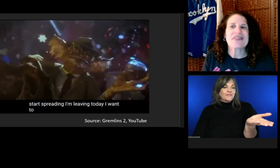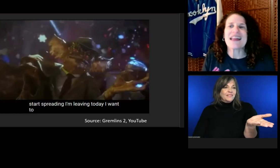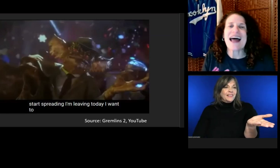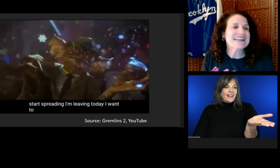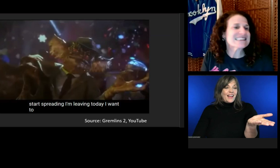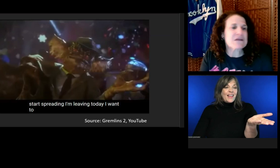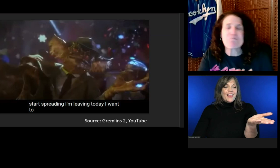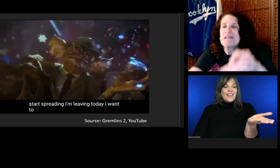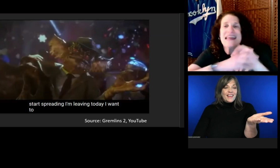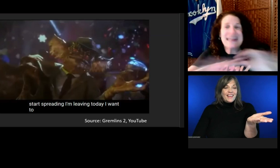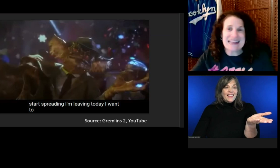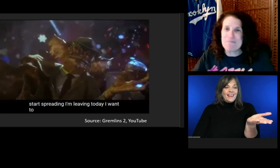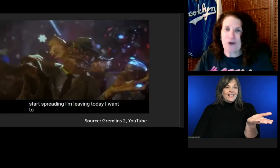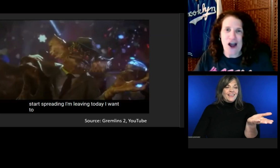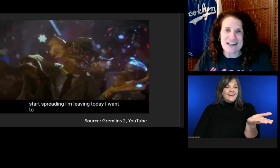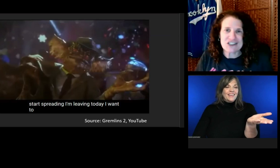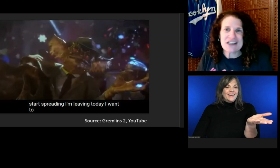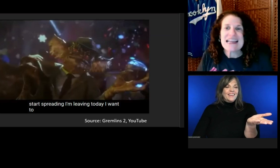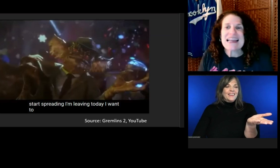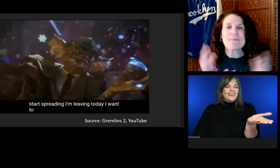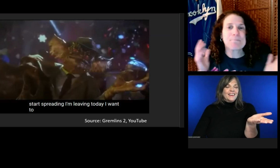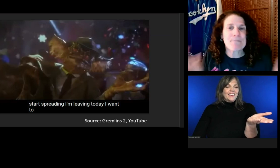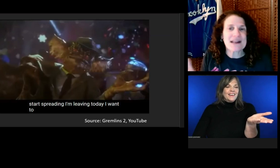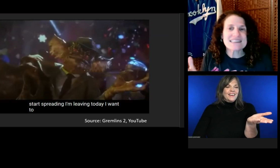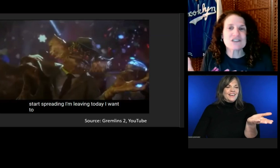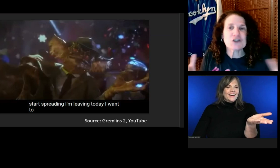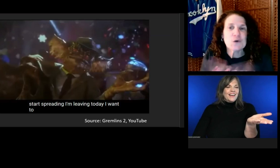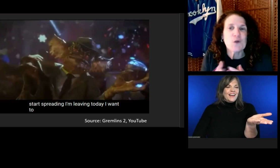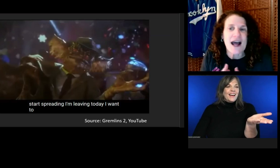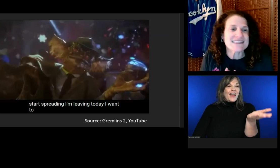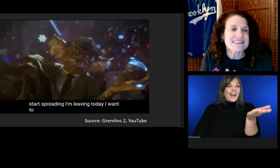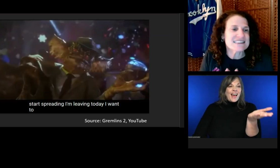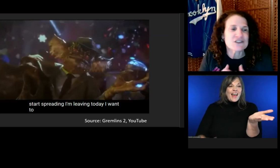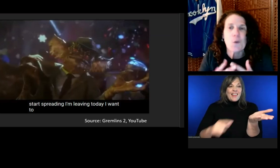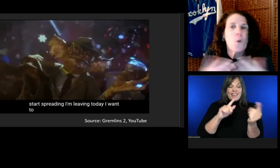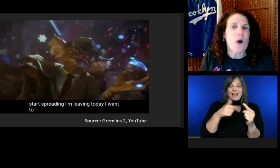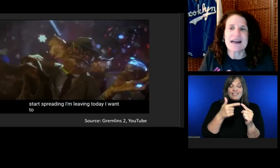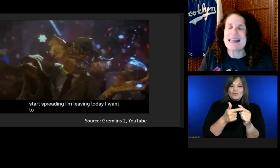The line is completely botched. It blends two lines into one incomplete line.